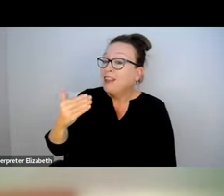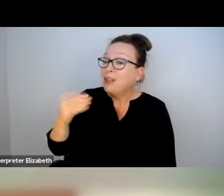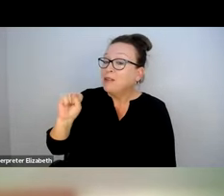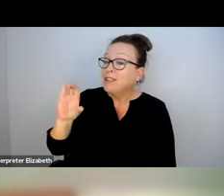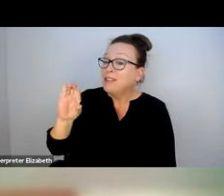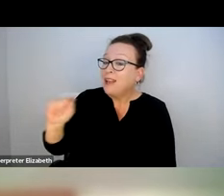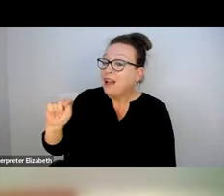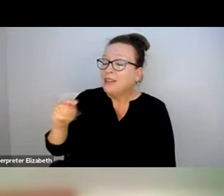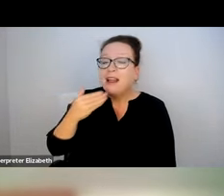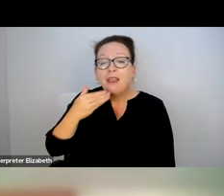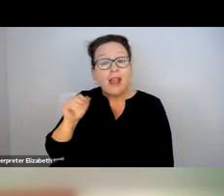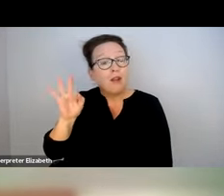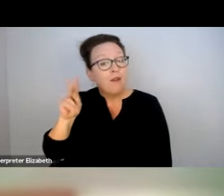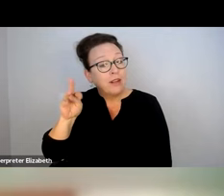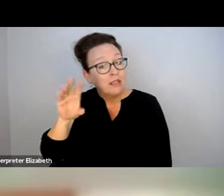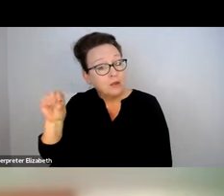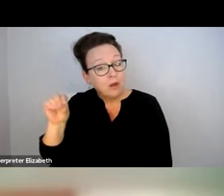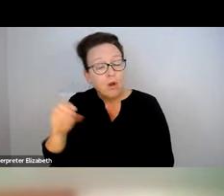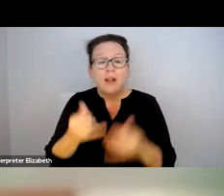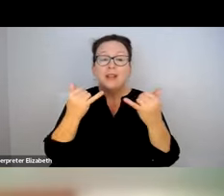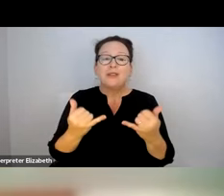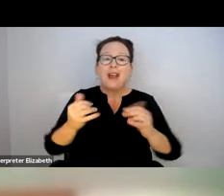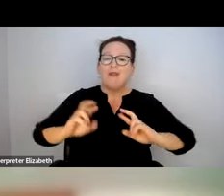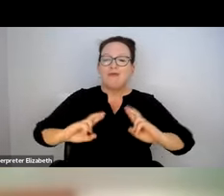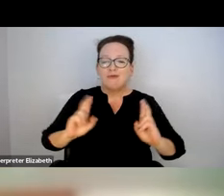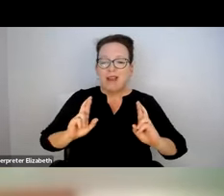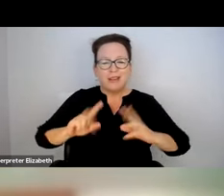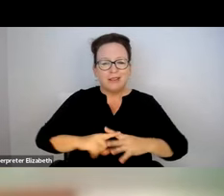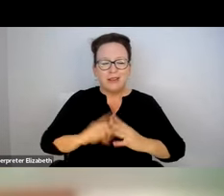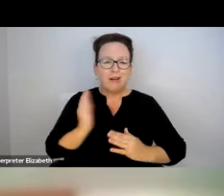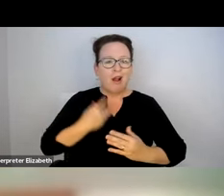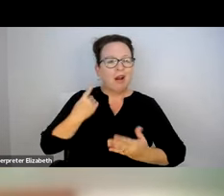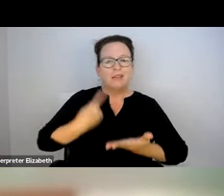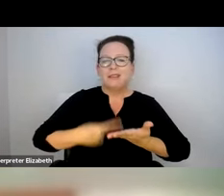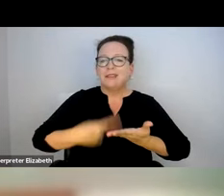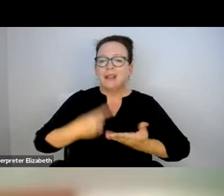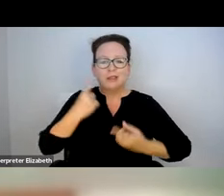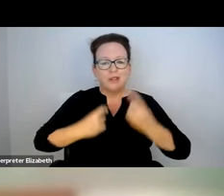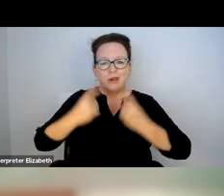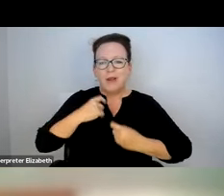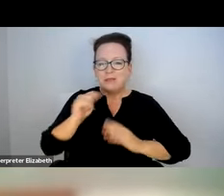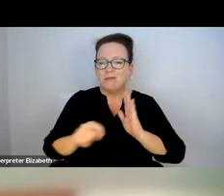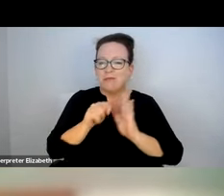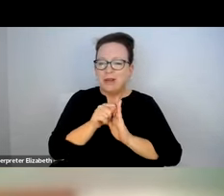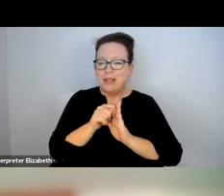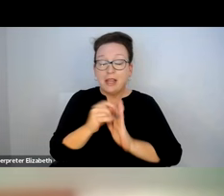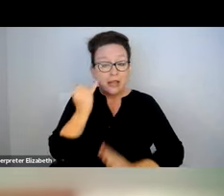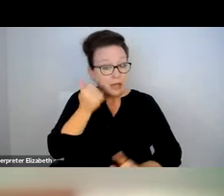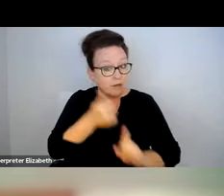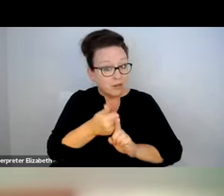EVERYTHING IS ACCESSIBLE FOR FOLKS. GREAT. THANK YOU, SCOTT. AND THANK YOU FRANCISCO. WE ARE READY TO BEGIN OUR